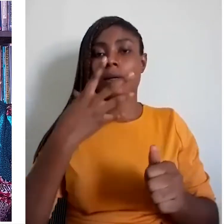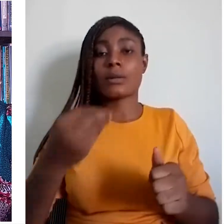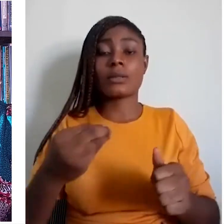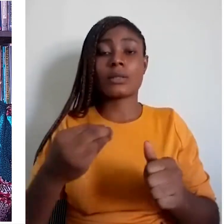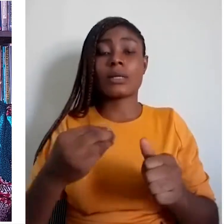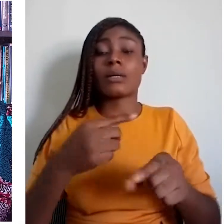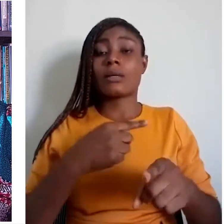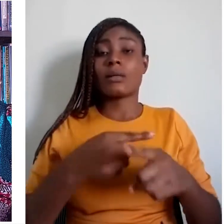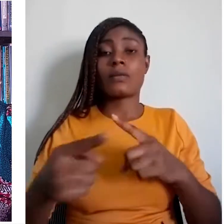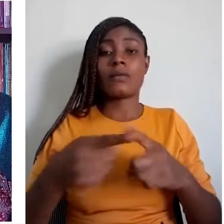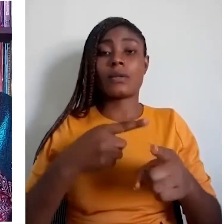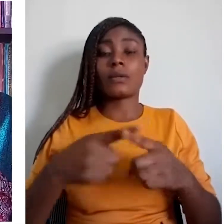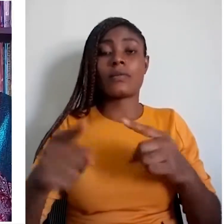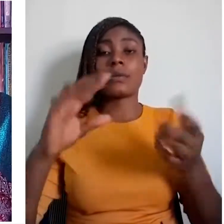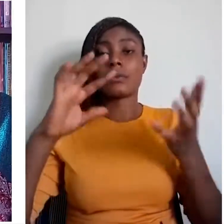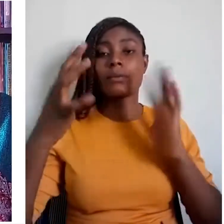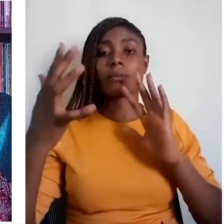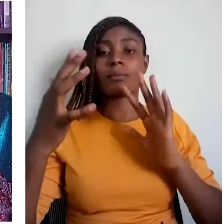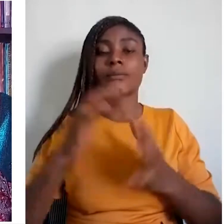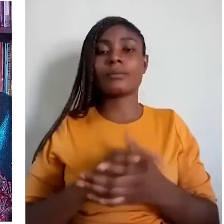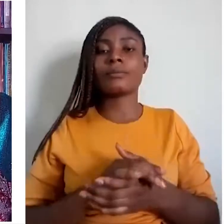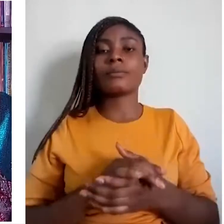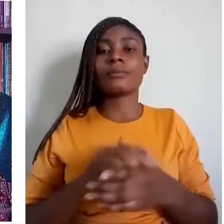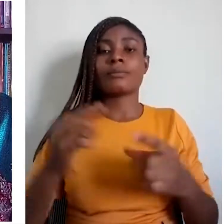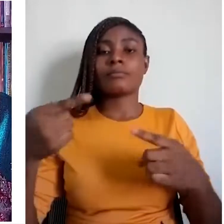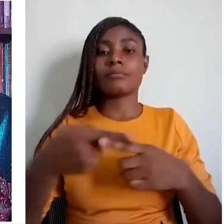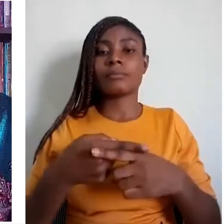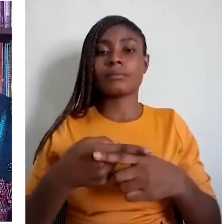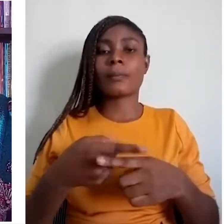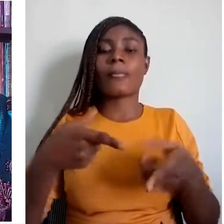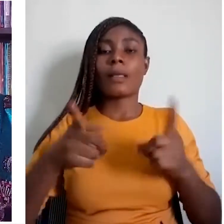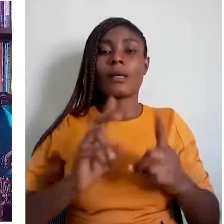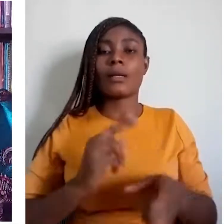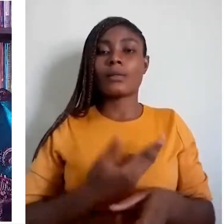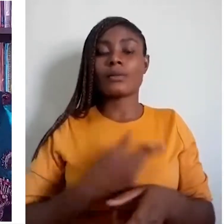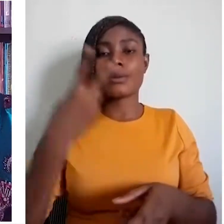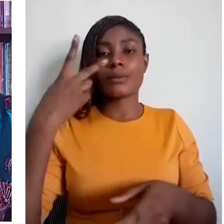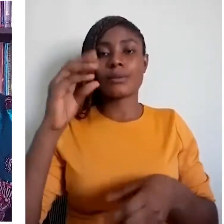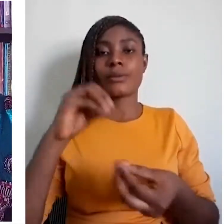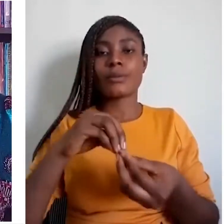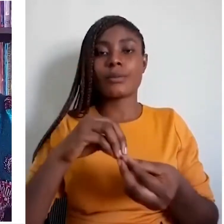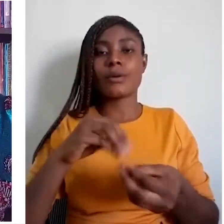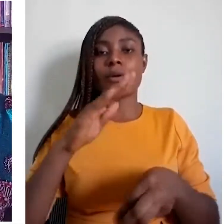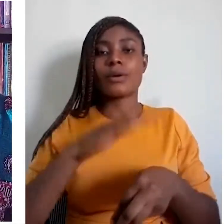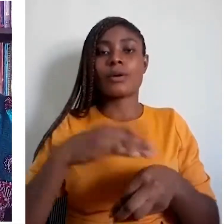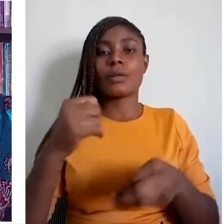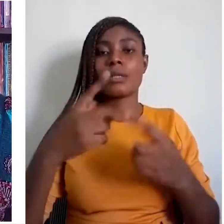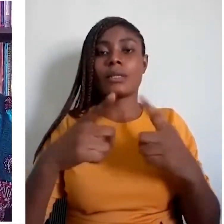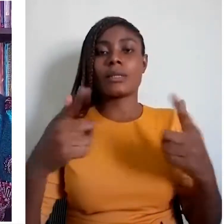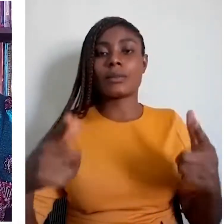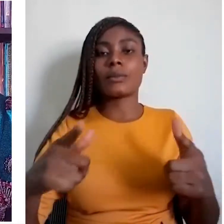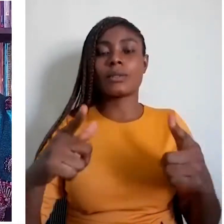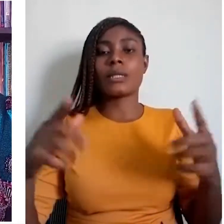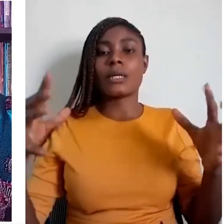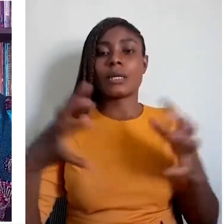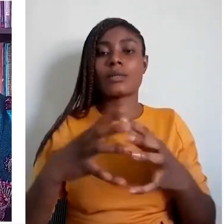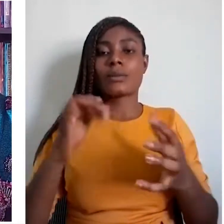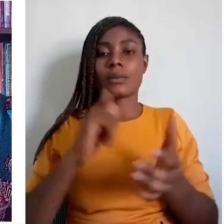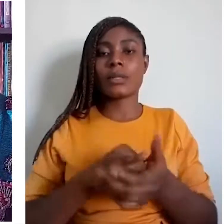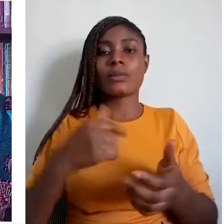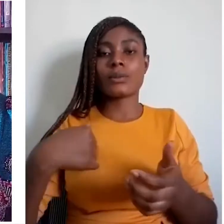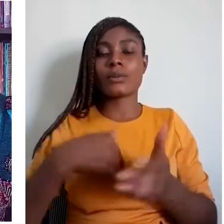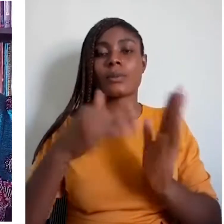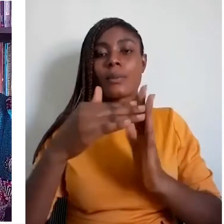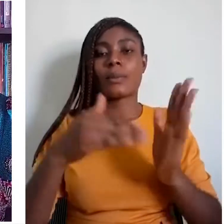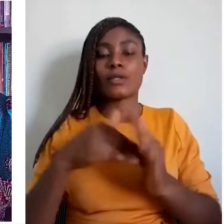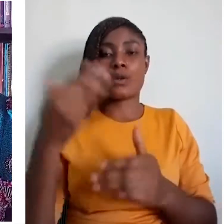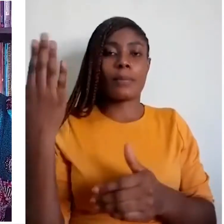Let us look more closely at the language categories that we mentioned earlier, so that we can